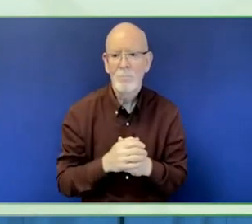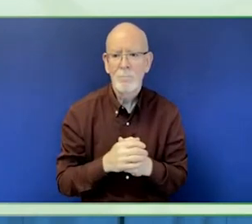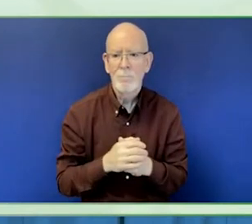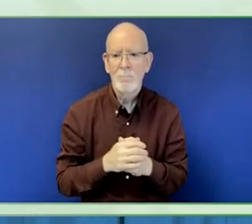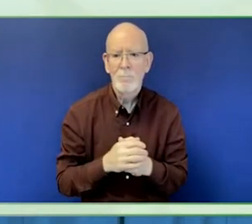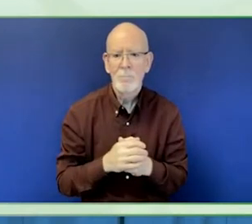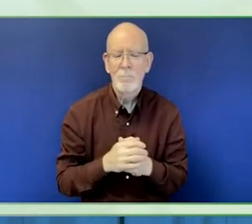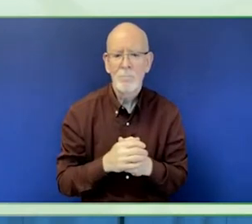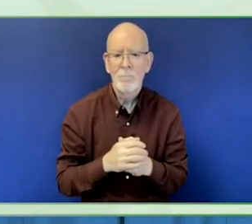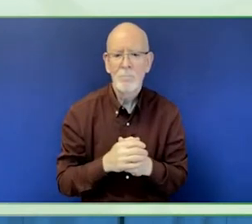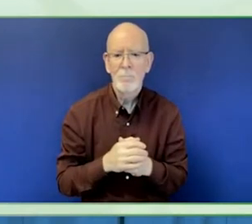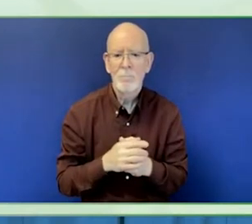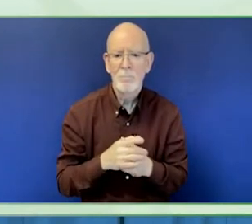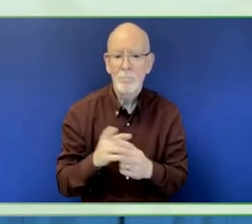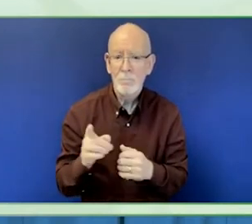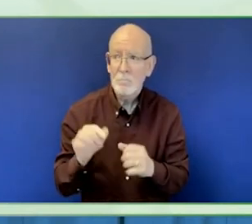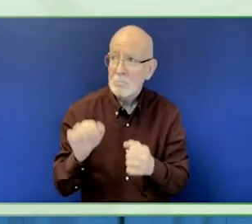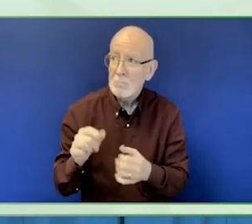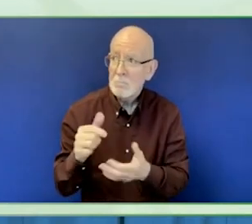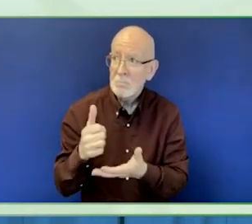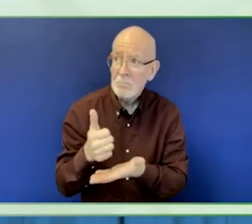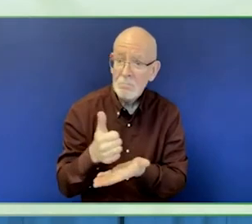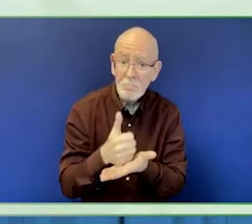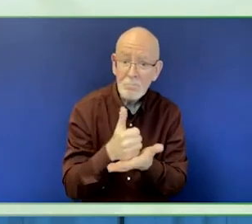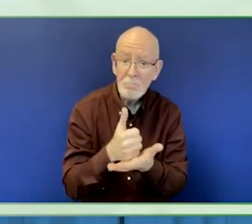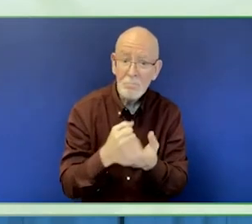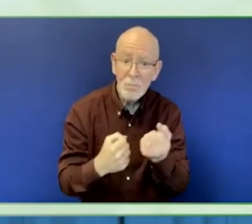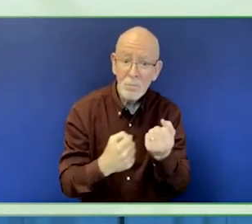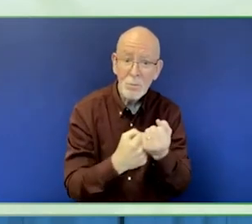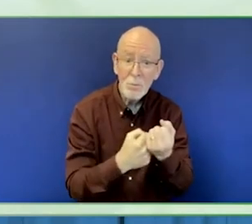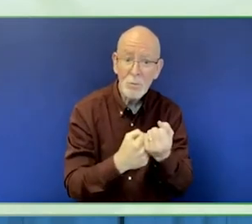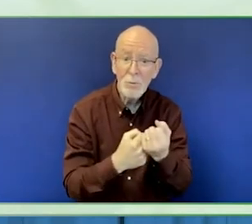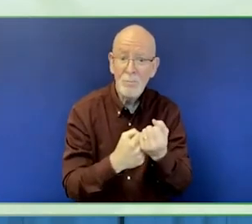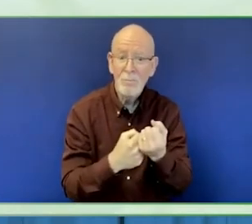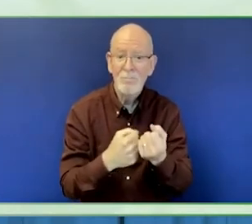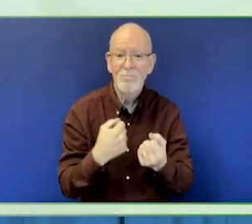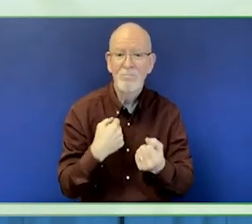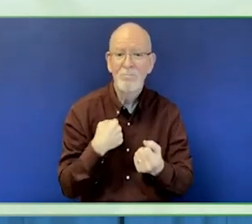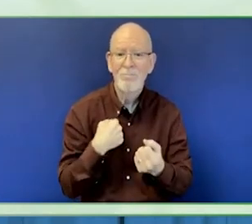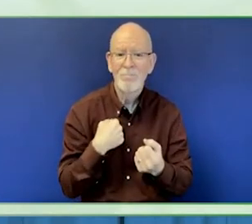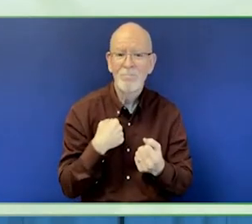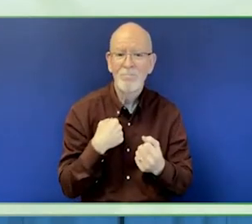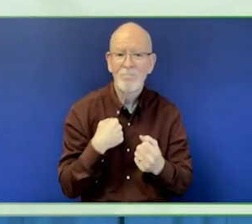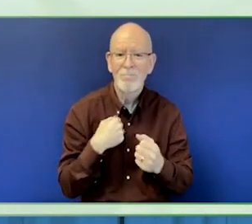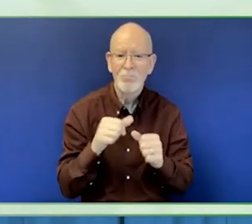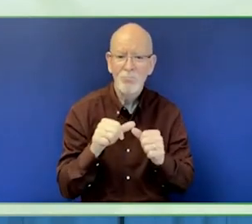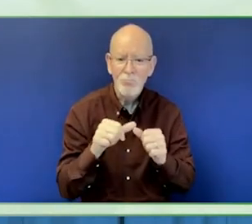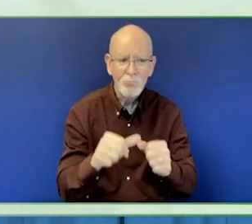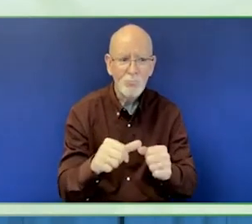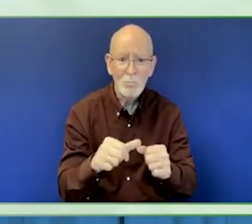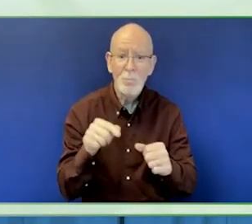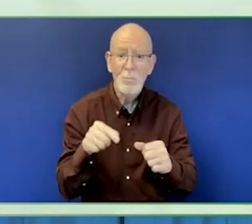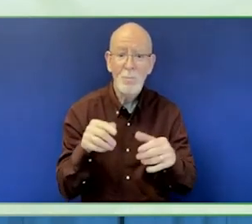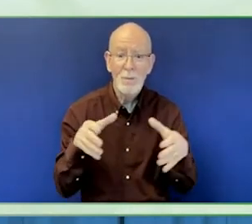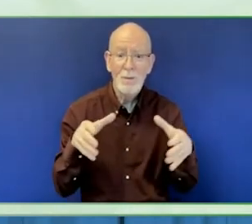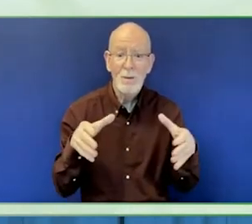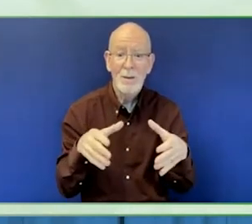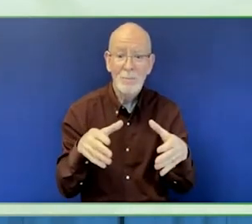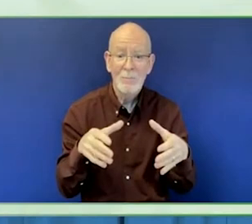Today, and tomorrow, we will work with our colleagues to share